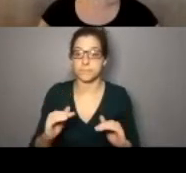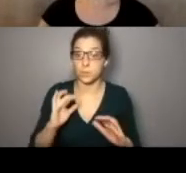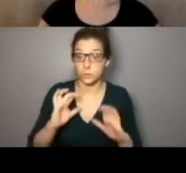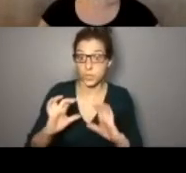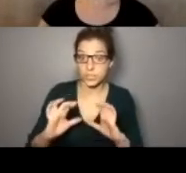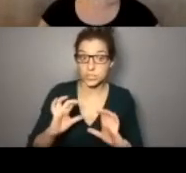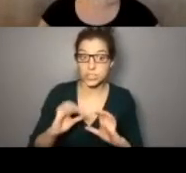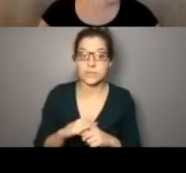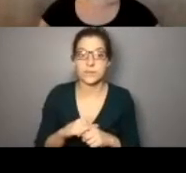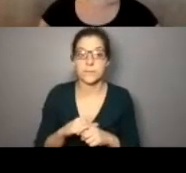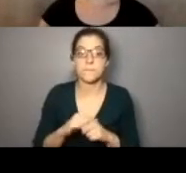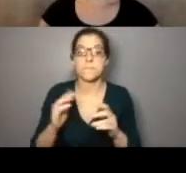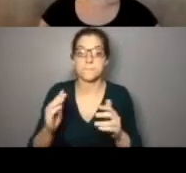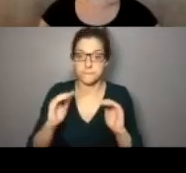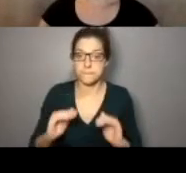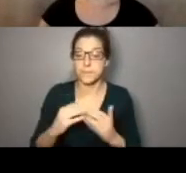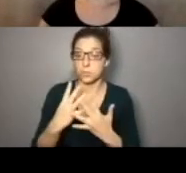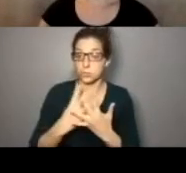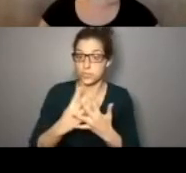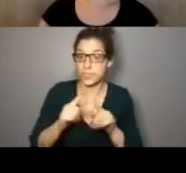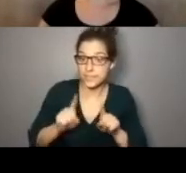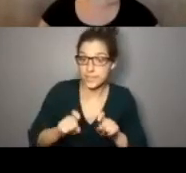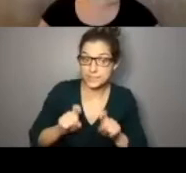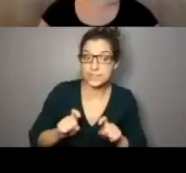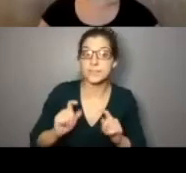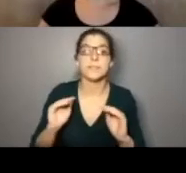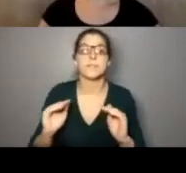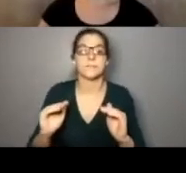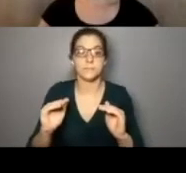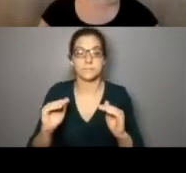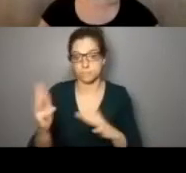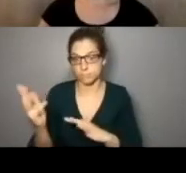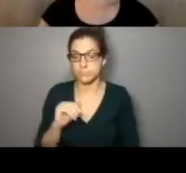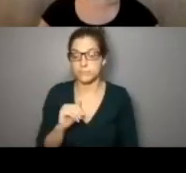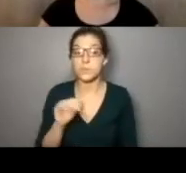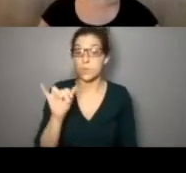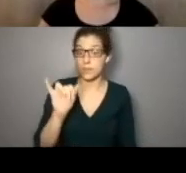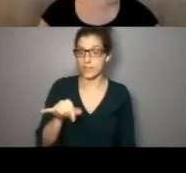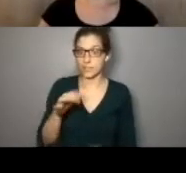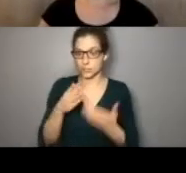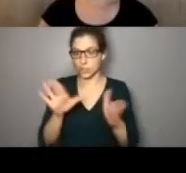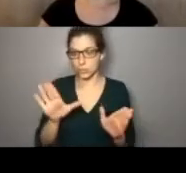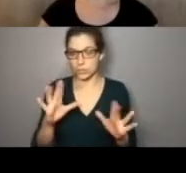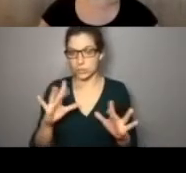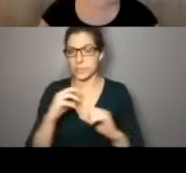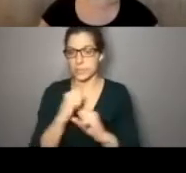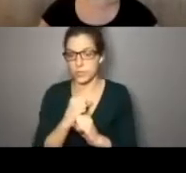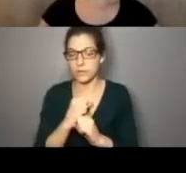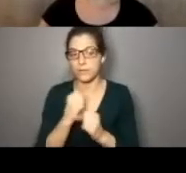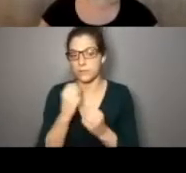, communications, screening and testing , so that's the general summary. And